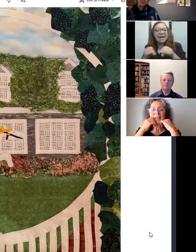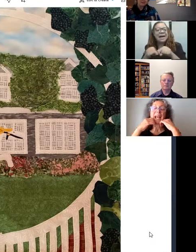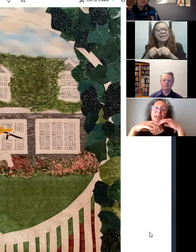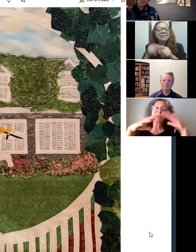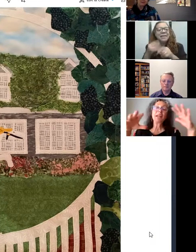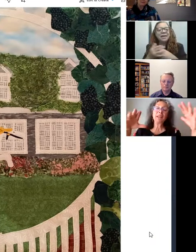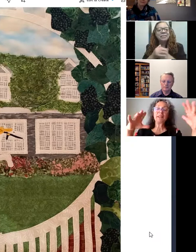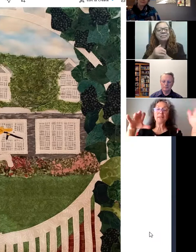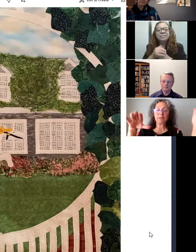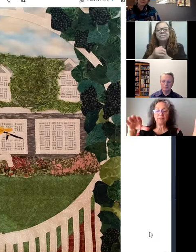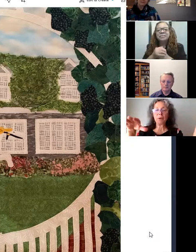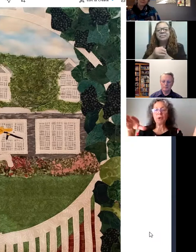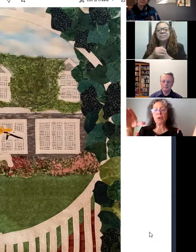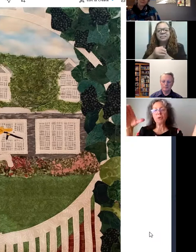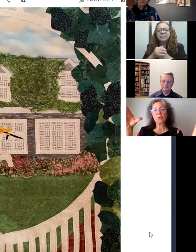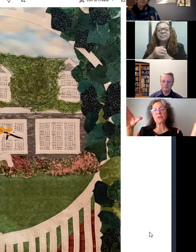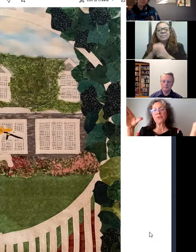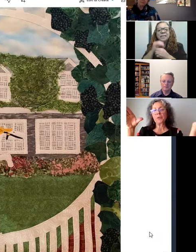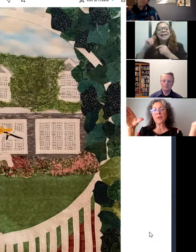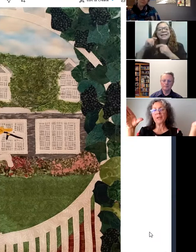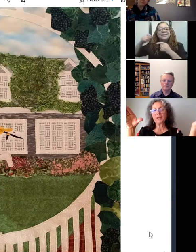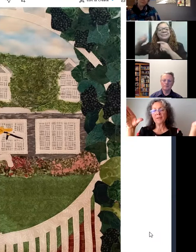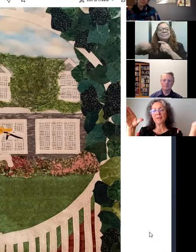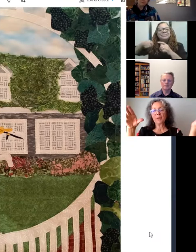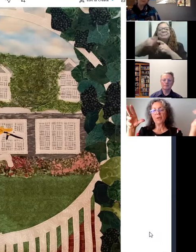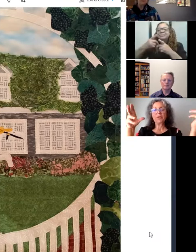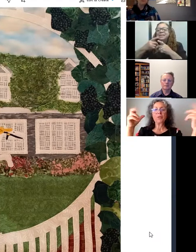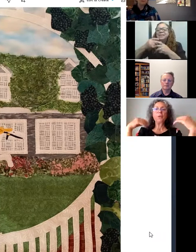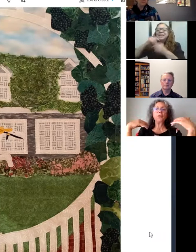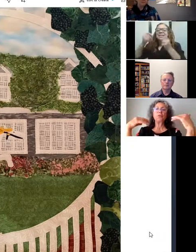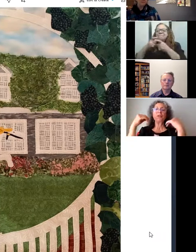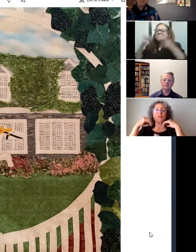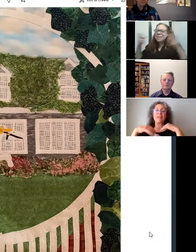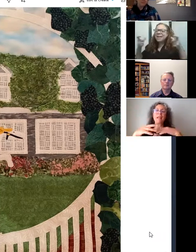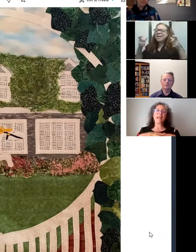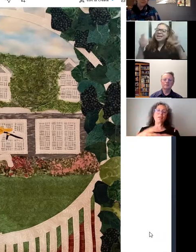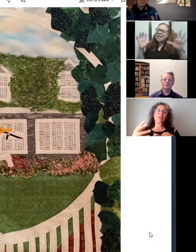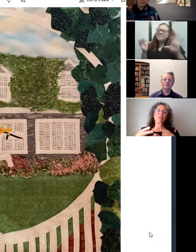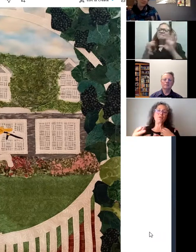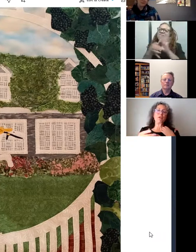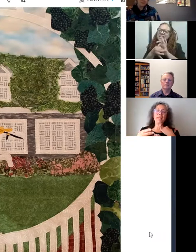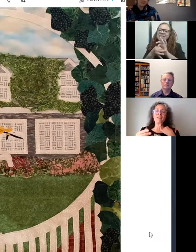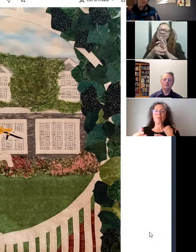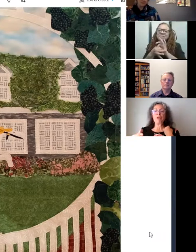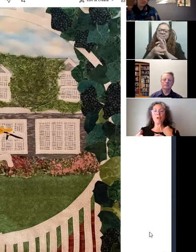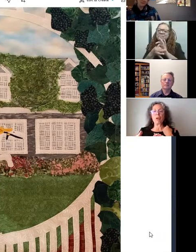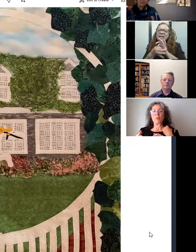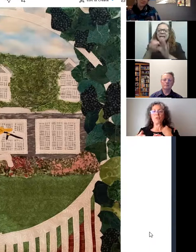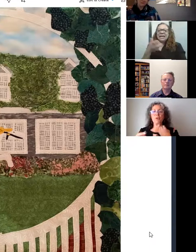And I like that the merry-go-round horse is so big because he really fits it, and it doesn't feel like he's a merry-go-round horse, you know?